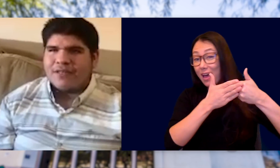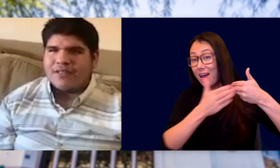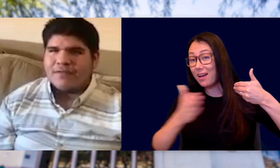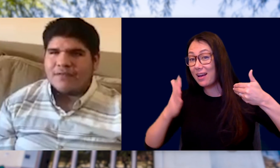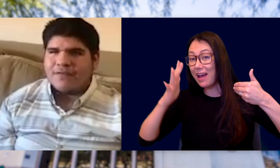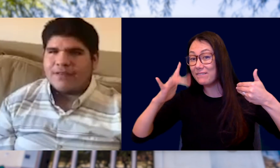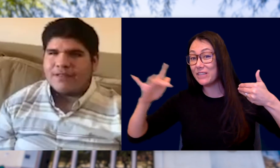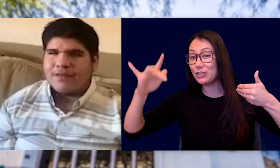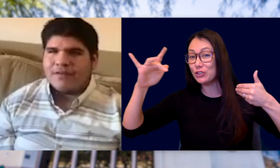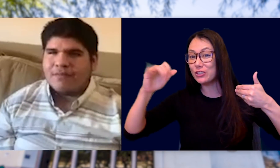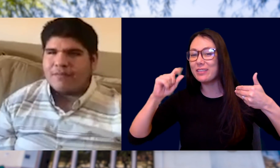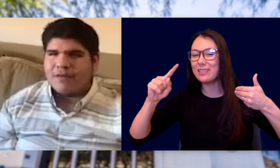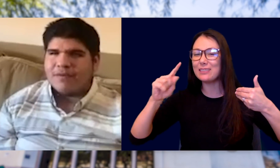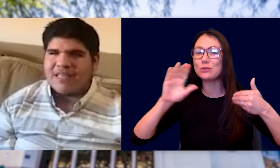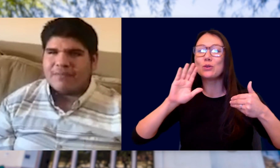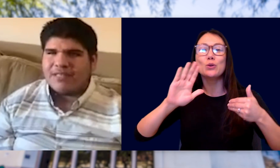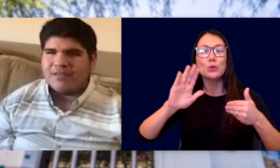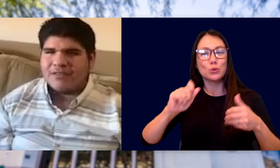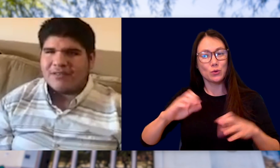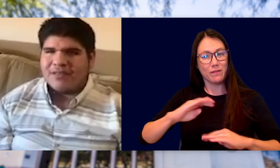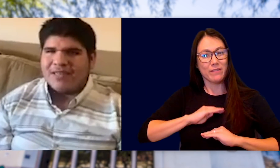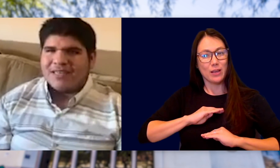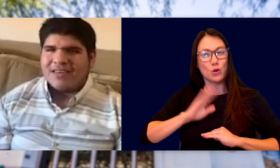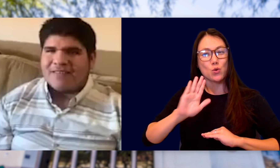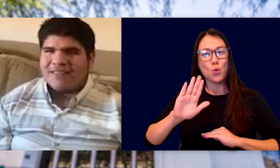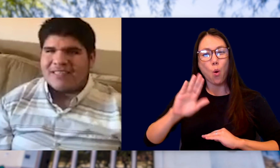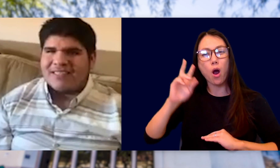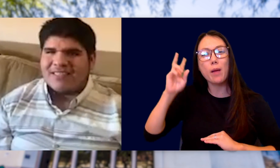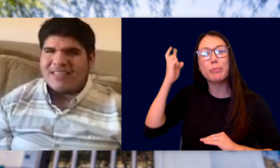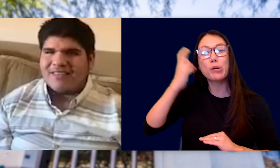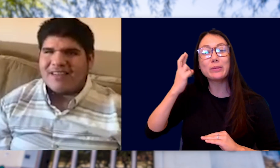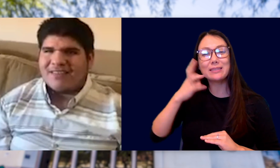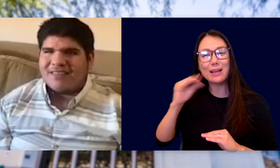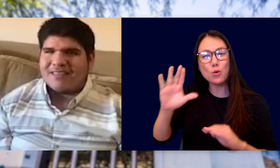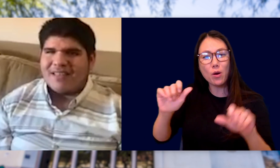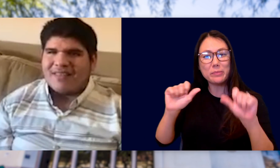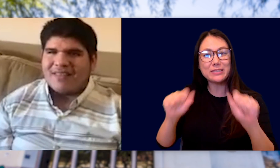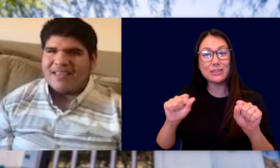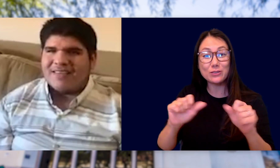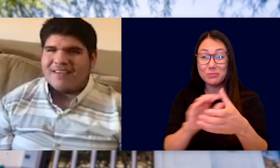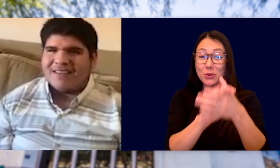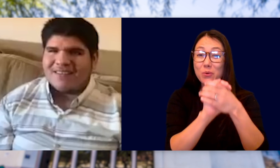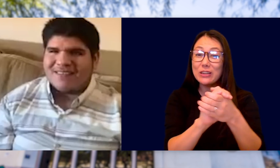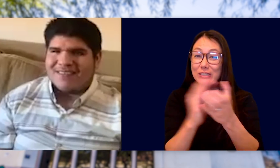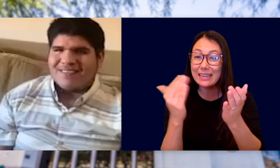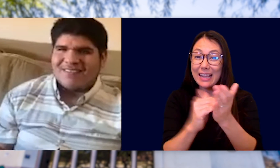TO FULFILL YOUR OWN PURPOSE AND POTENTIAL.” CONGRATULATION AGAIN GRADUATES! THANK YOU ALL!